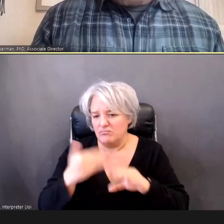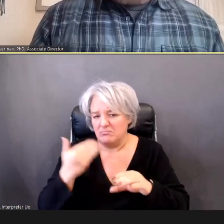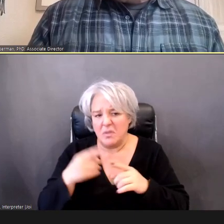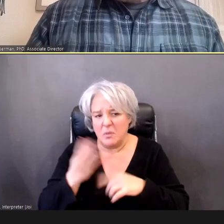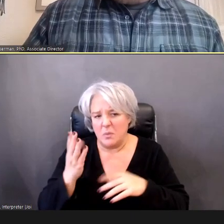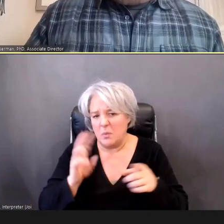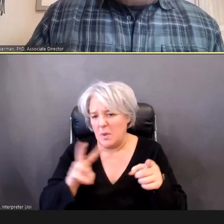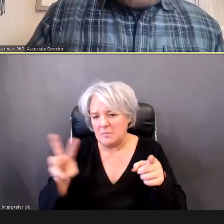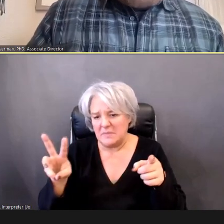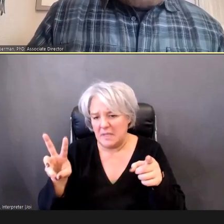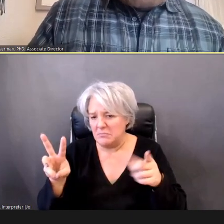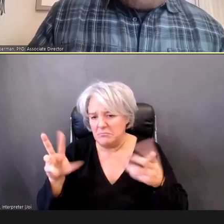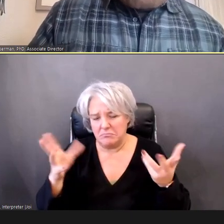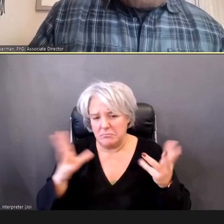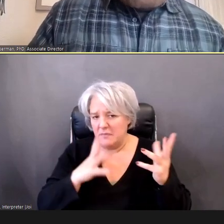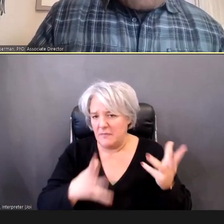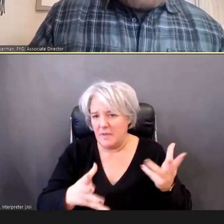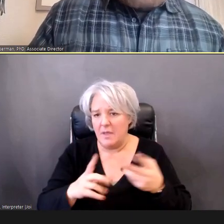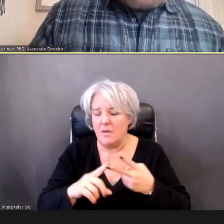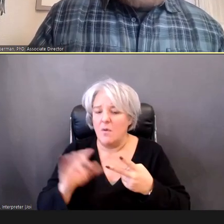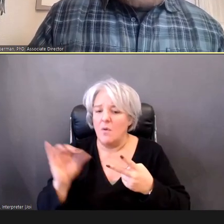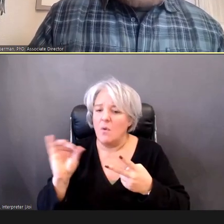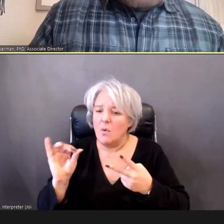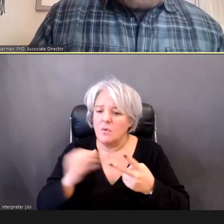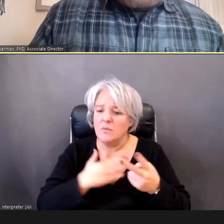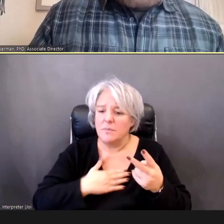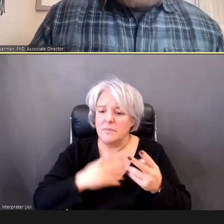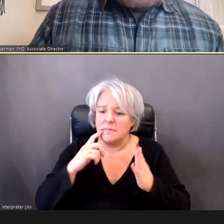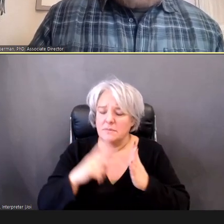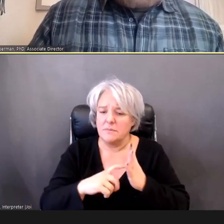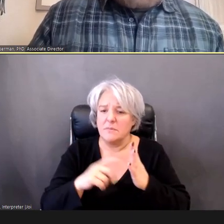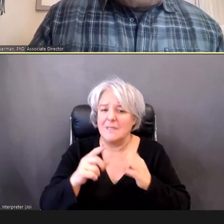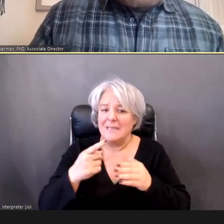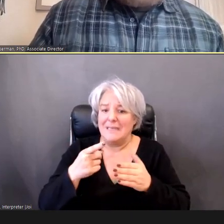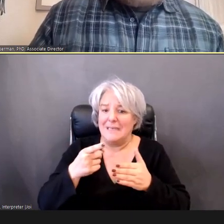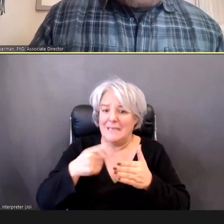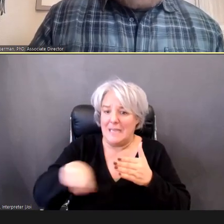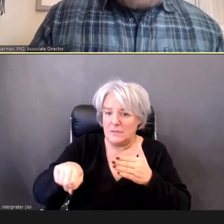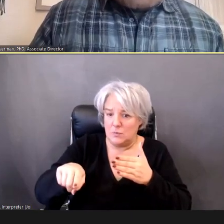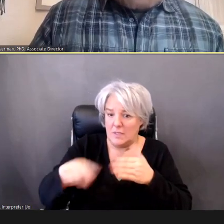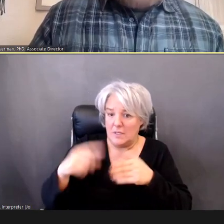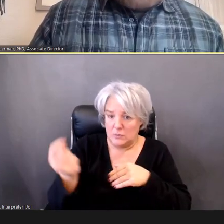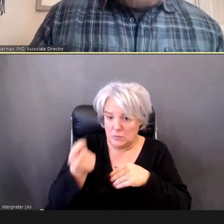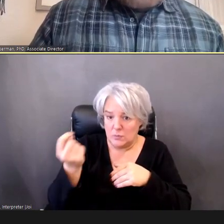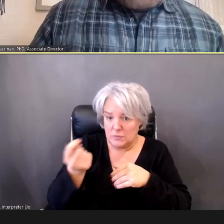Also, note that, next week, on Tuesday, February 27th.